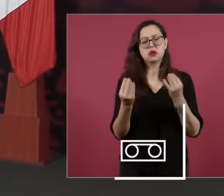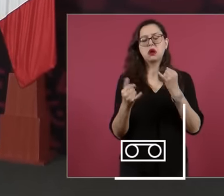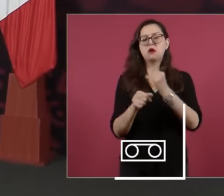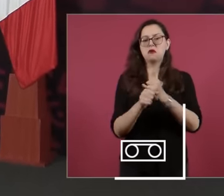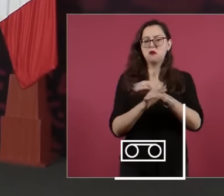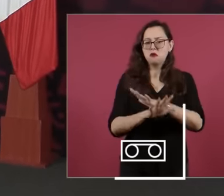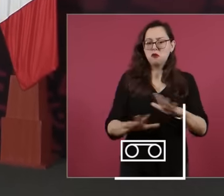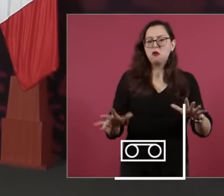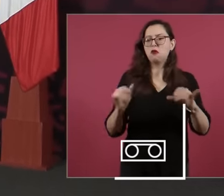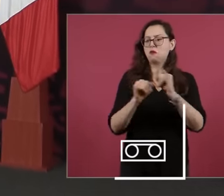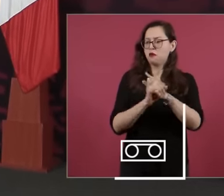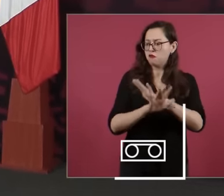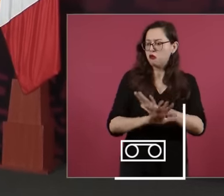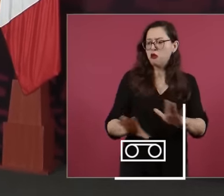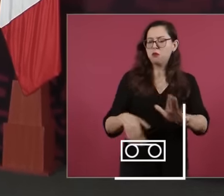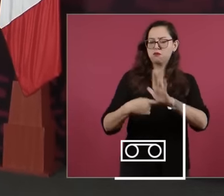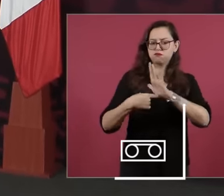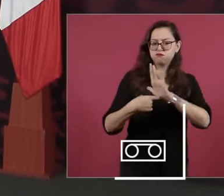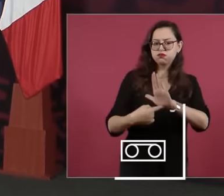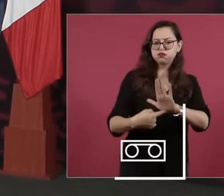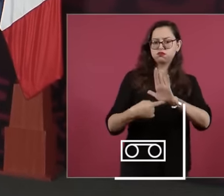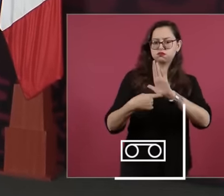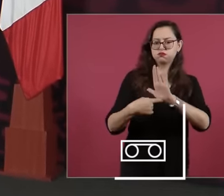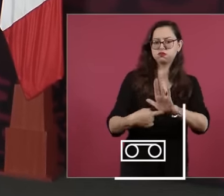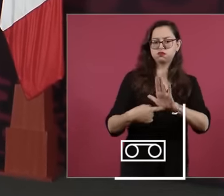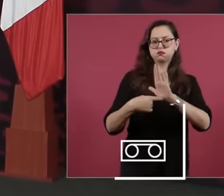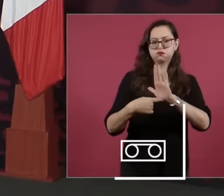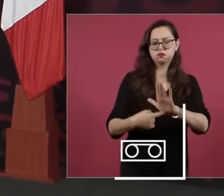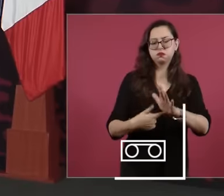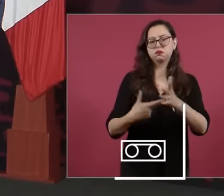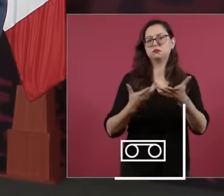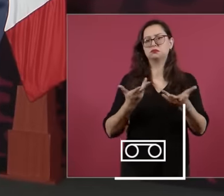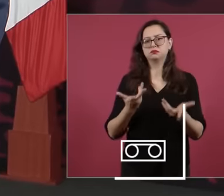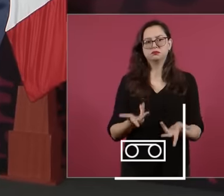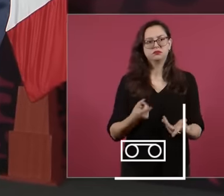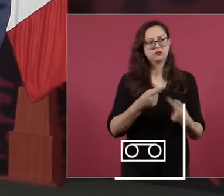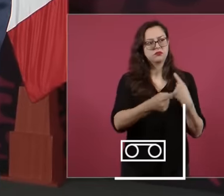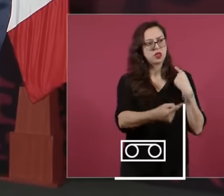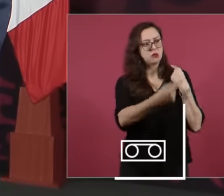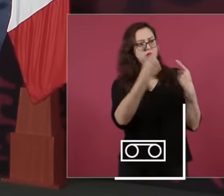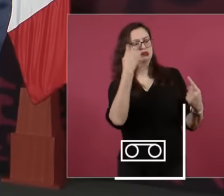more ratings than the morning shows. television networks that are at the service of the old regime,